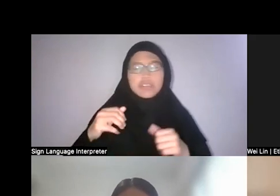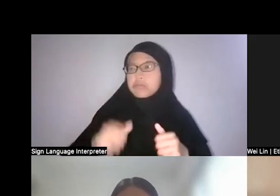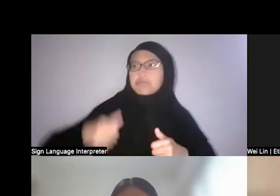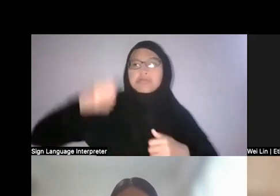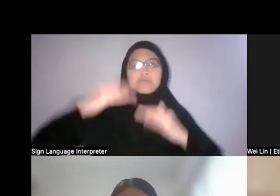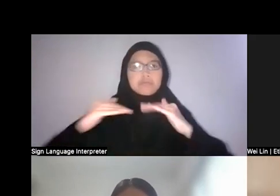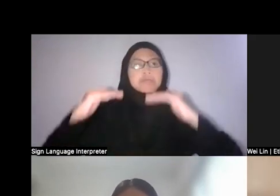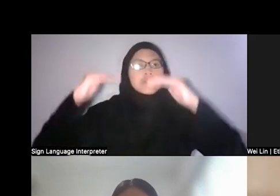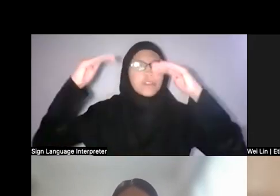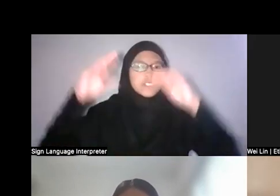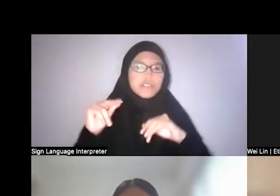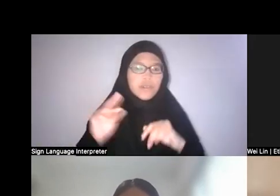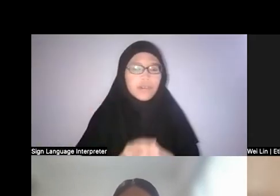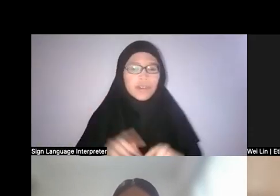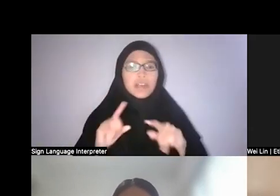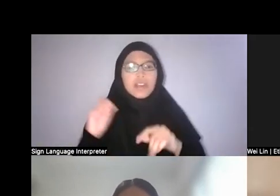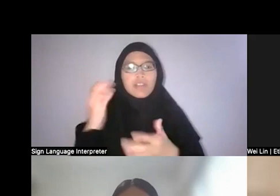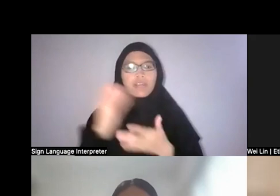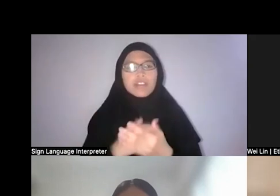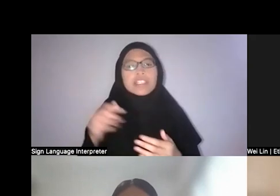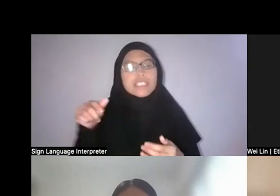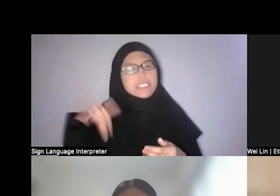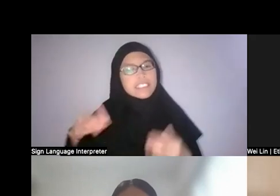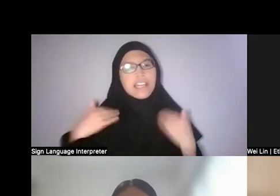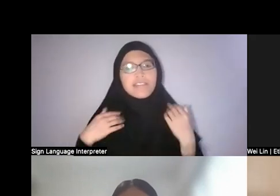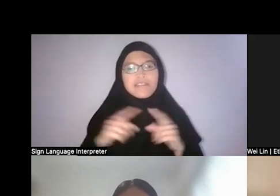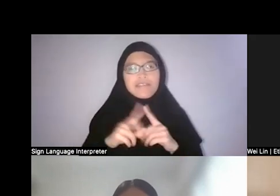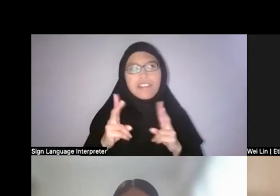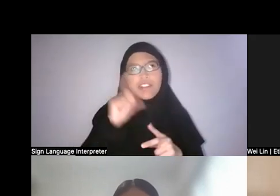of course, he still held very questionable and racist views of the community